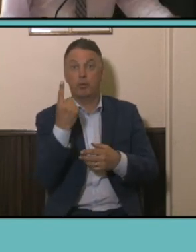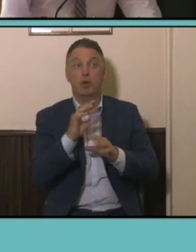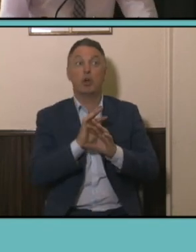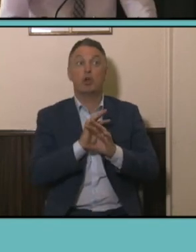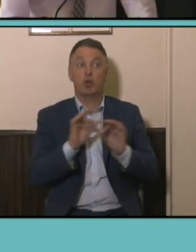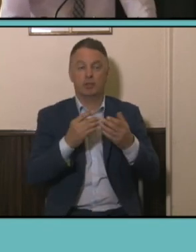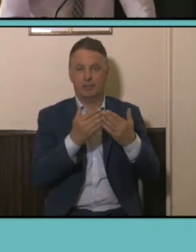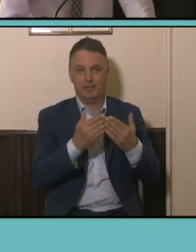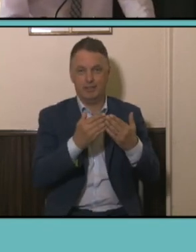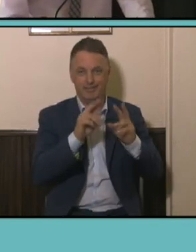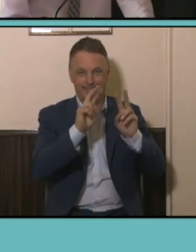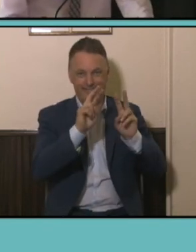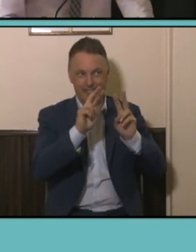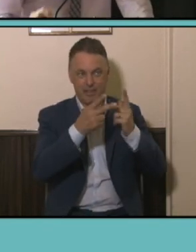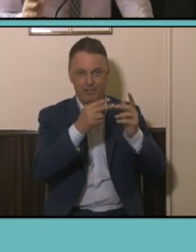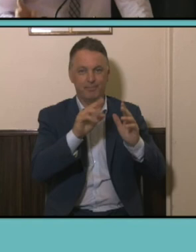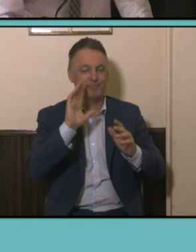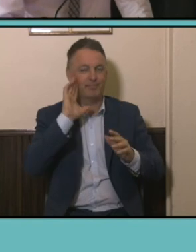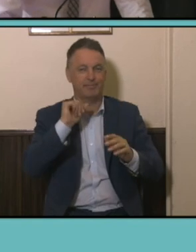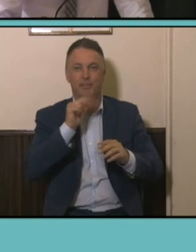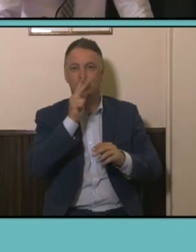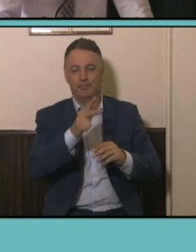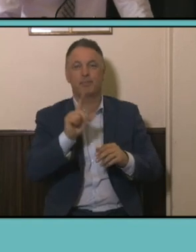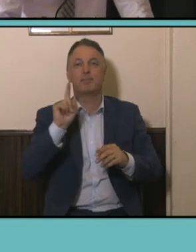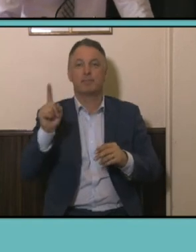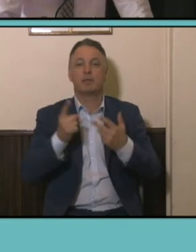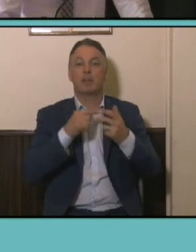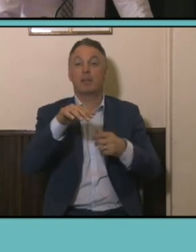But some really interesting other fields of study that you can see here like